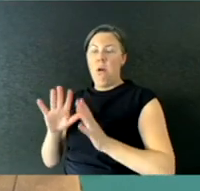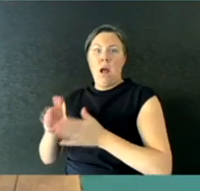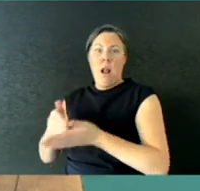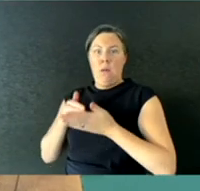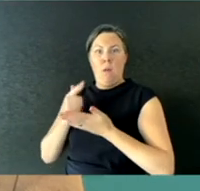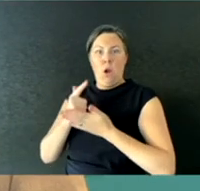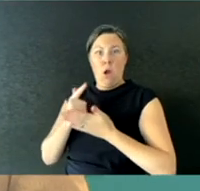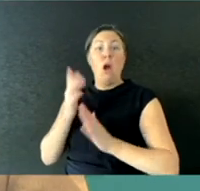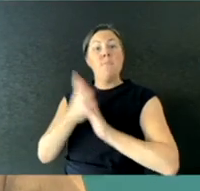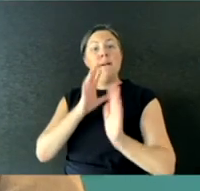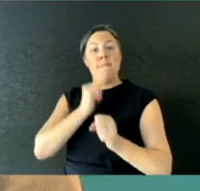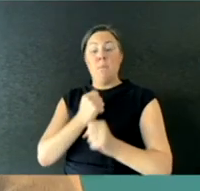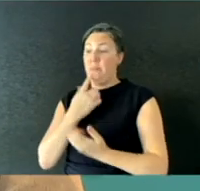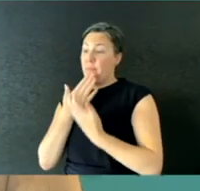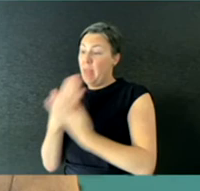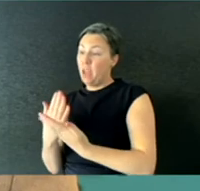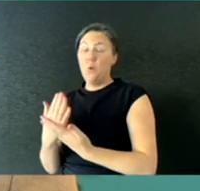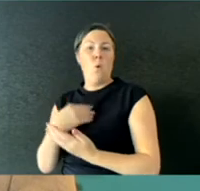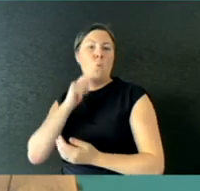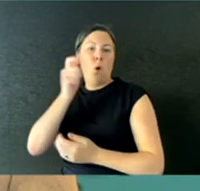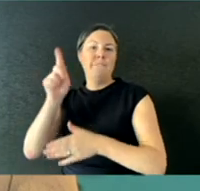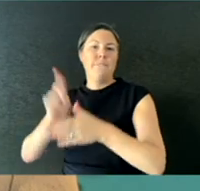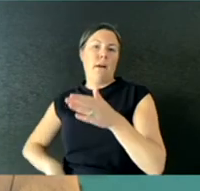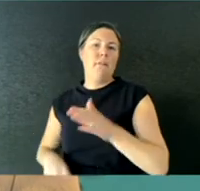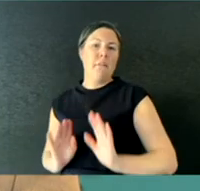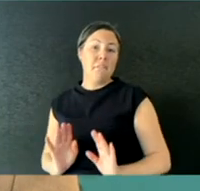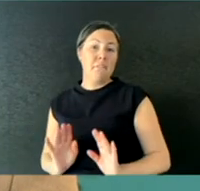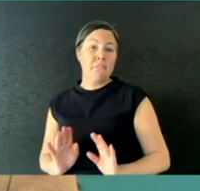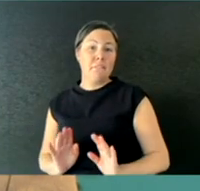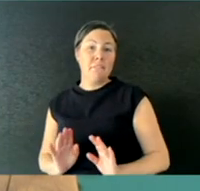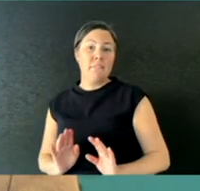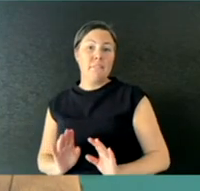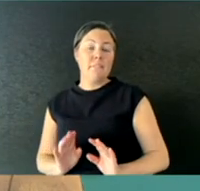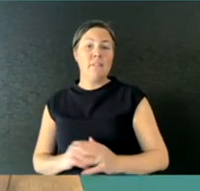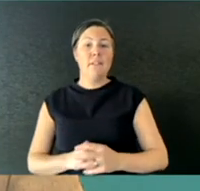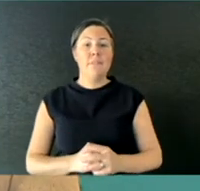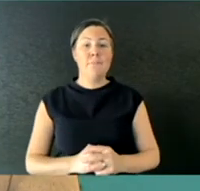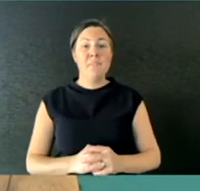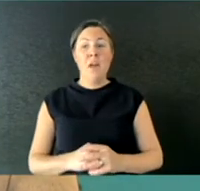So I think you can expect to see some variability with that.